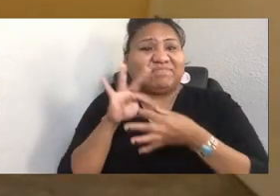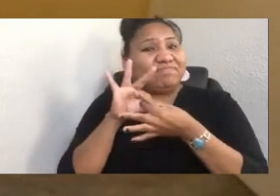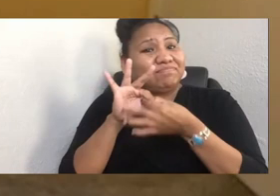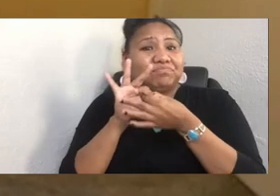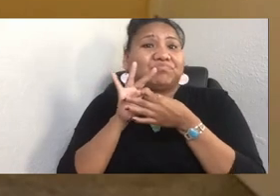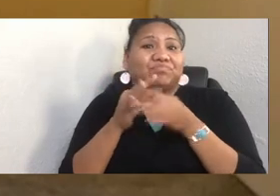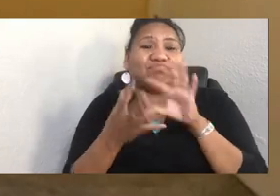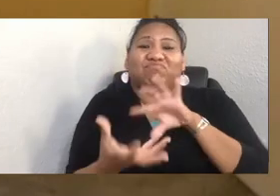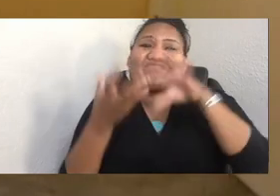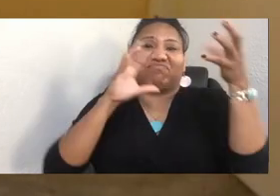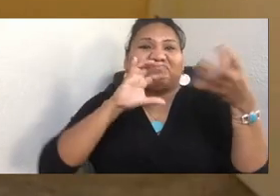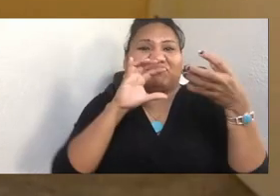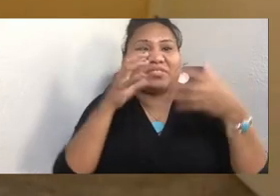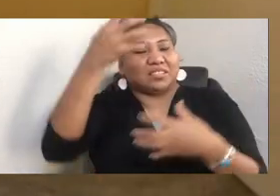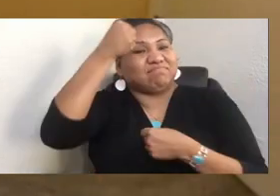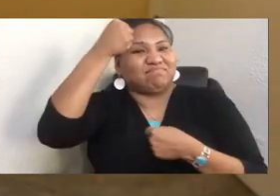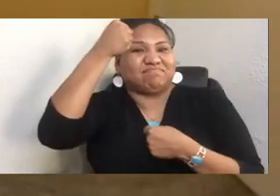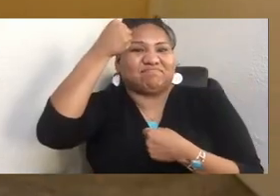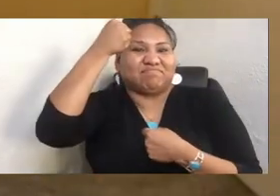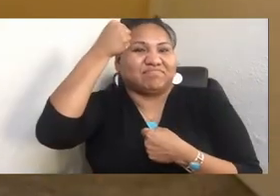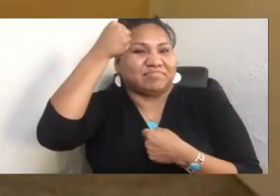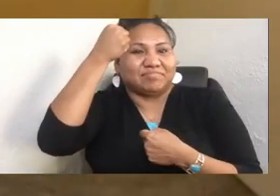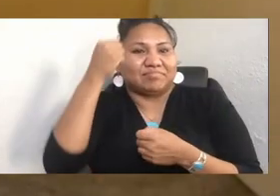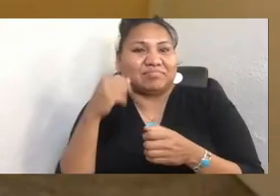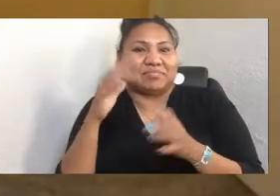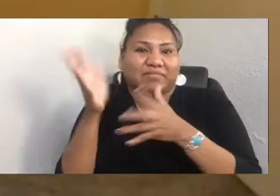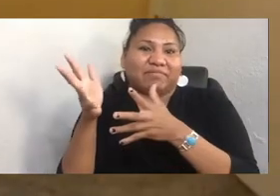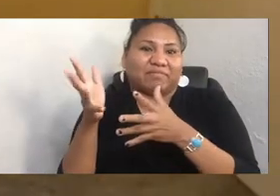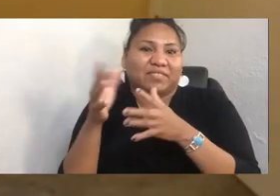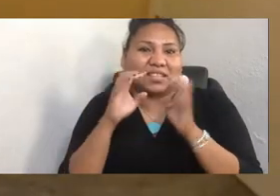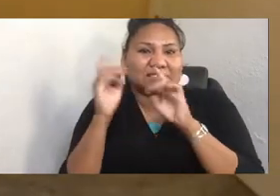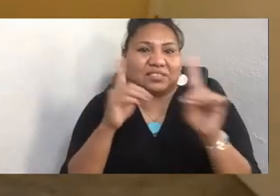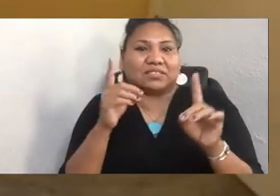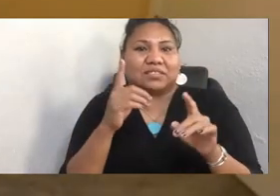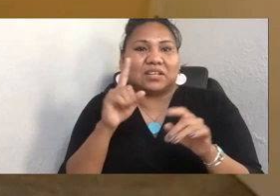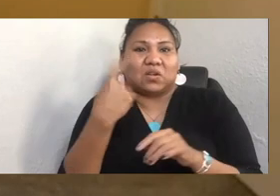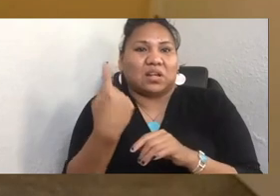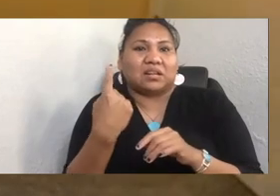We leave educating to only people that are certified educators in the Western system.